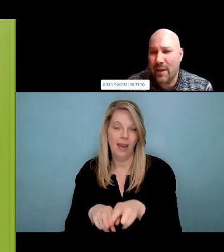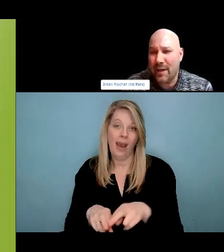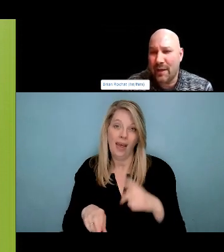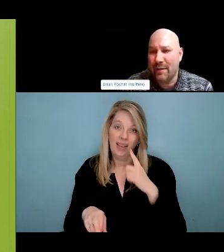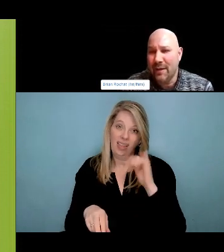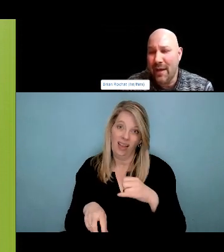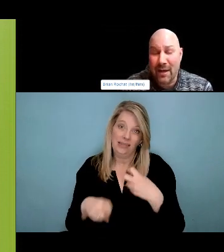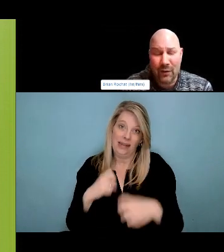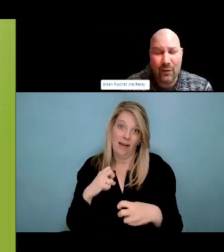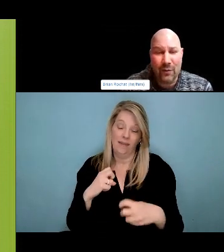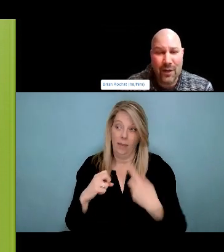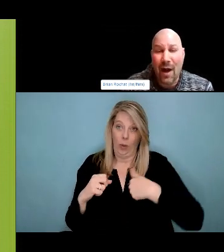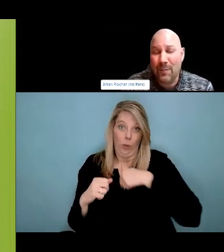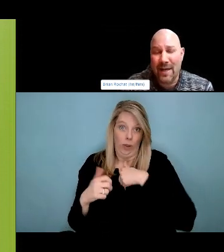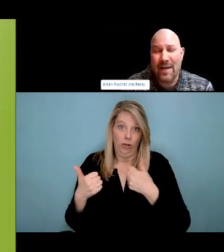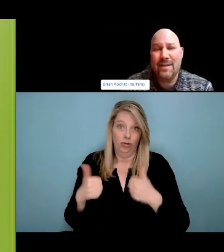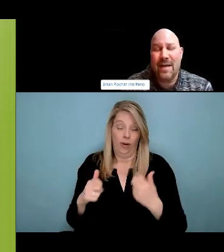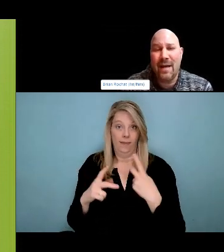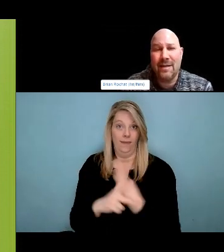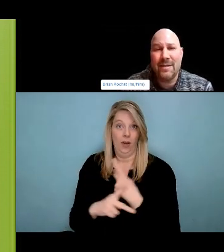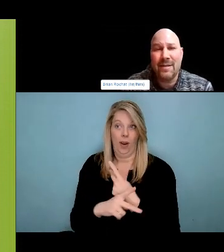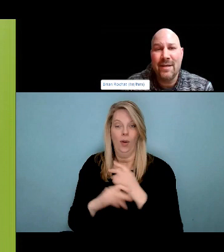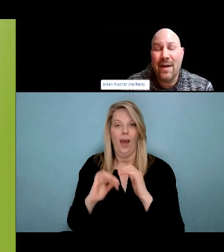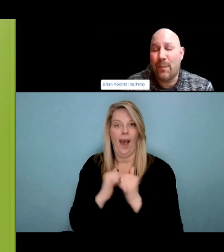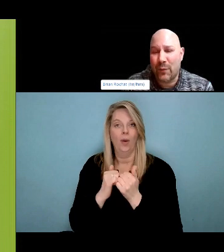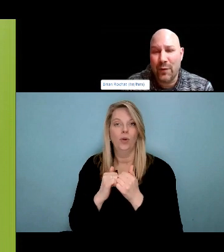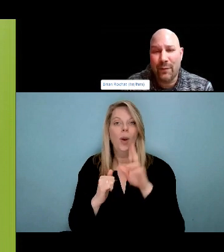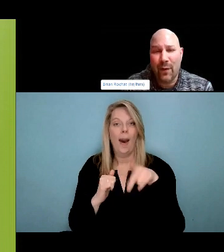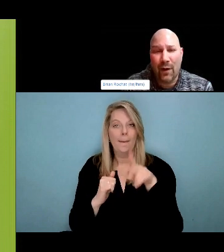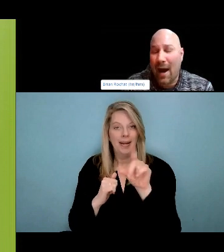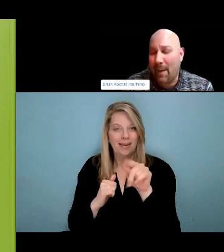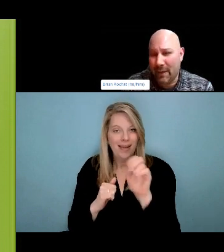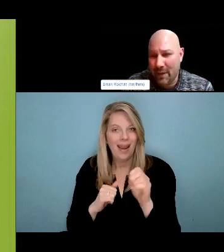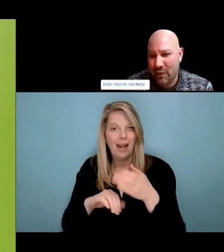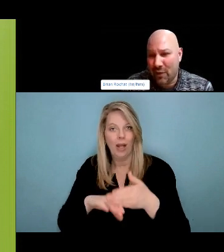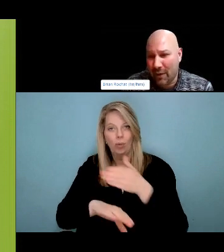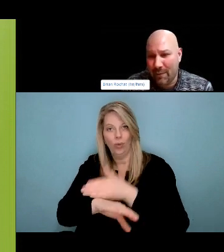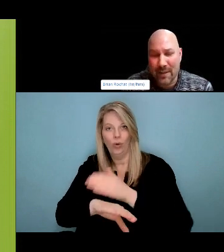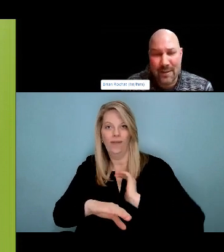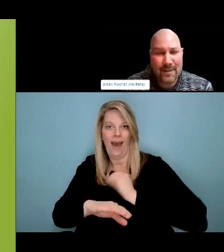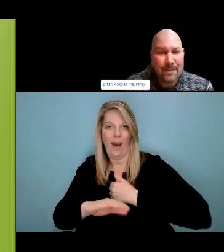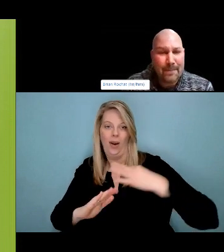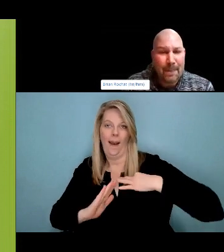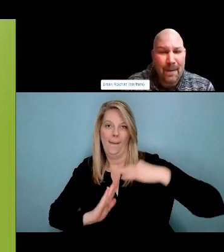But also doing it while they are still engaging in those behaviors because if there's conditions